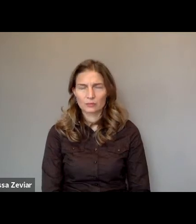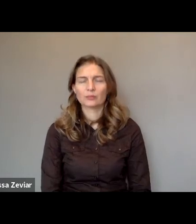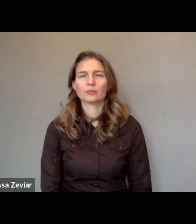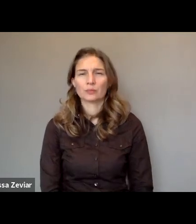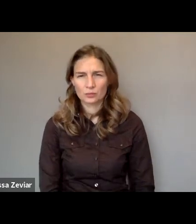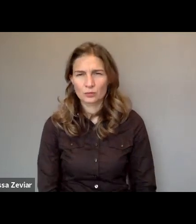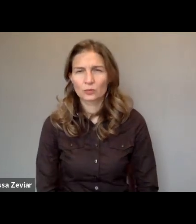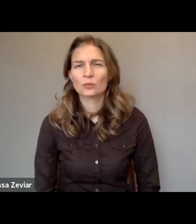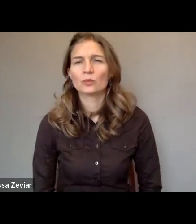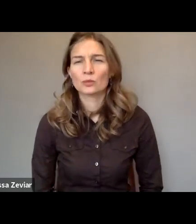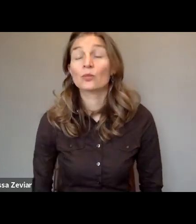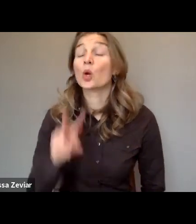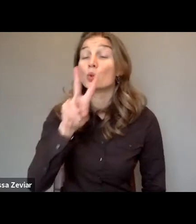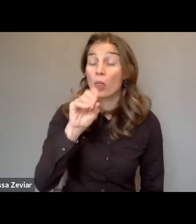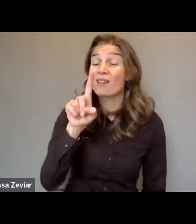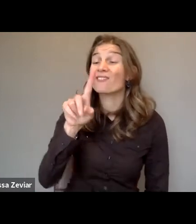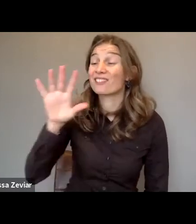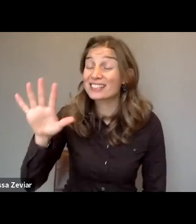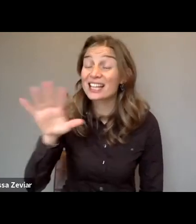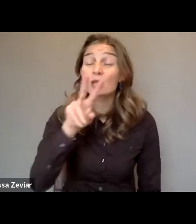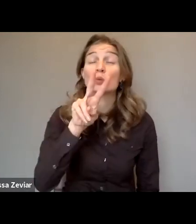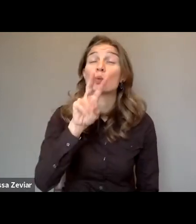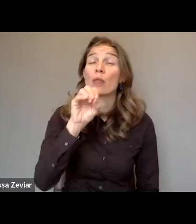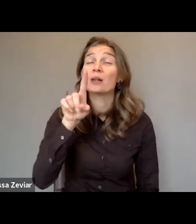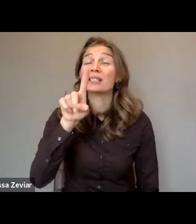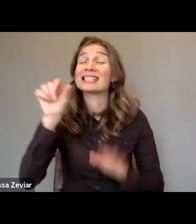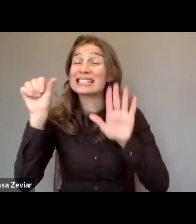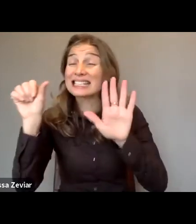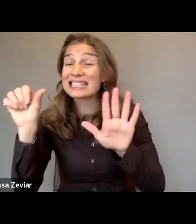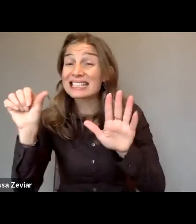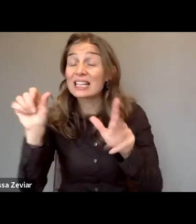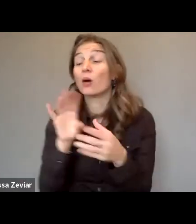In 2015-2016 in cooperation with Inclusion Europe